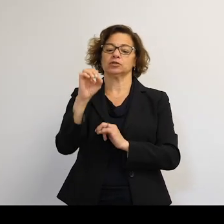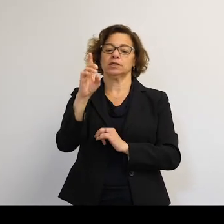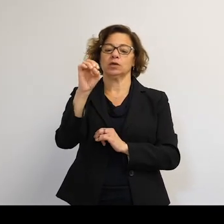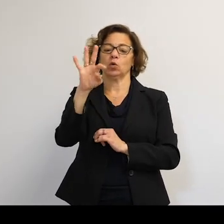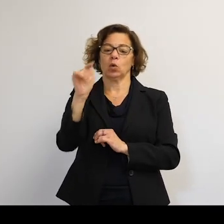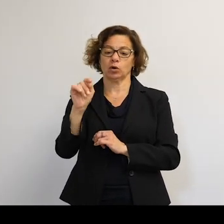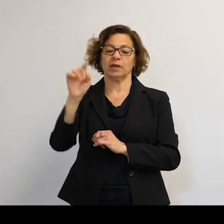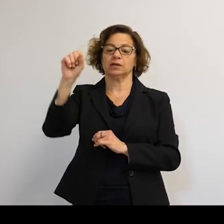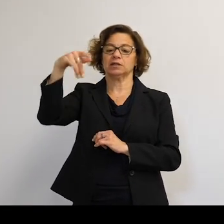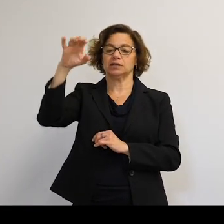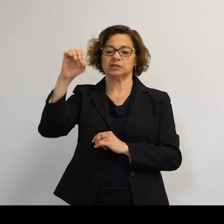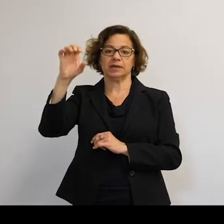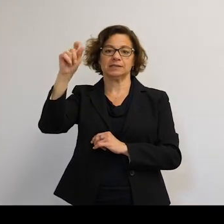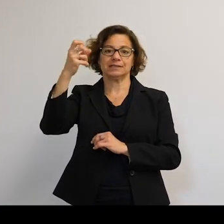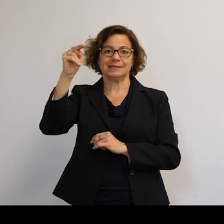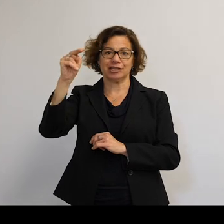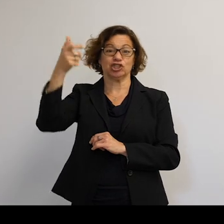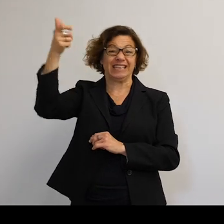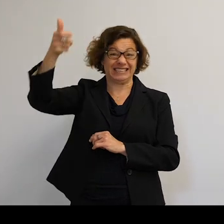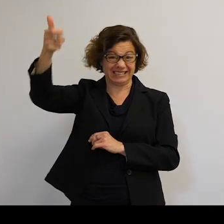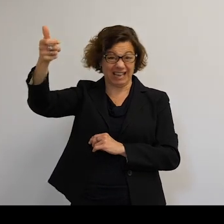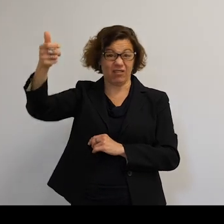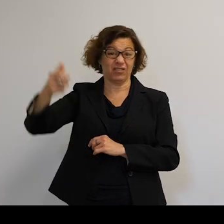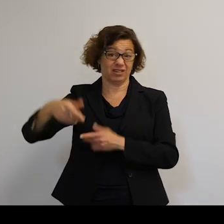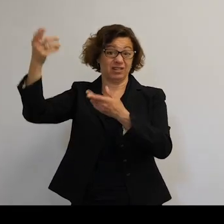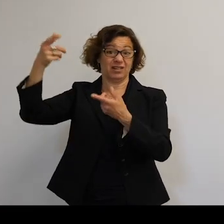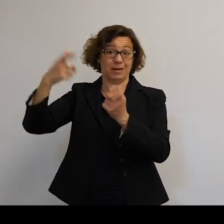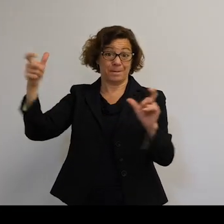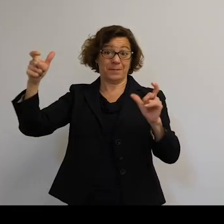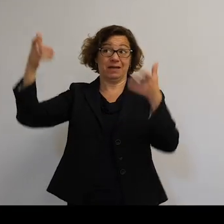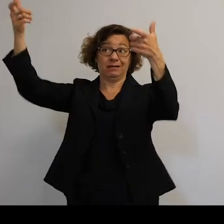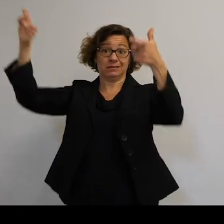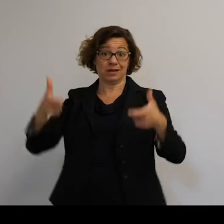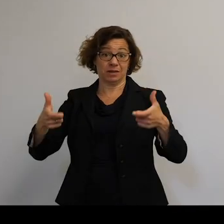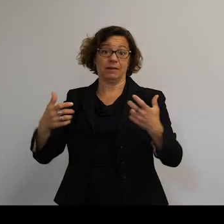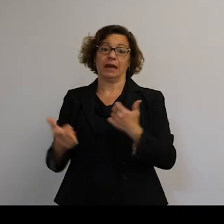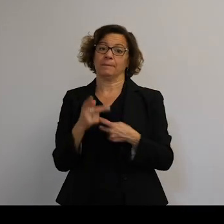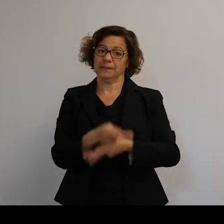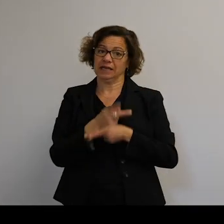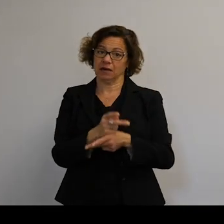deorbit International Space Station, for instance. Because it's these big objects we have to be very careful about. But large-scale effects?